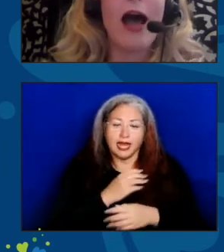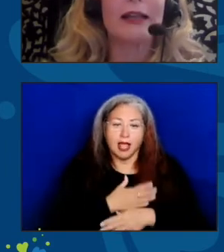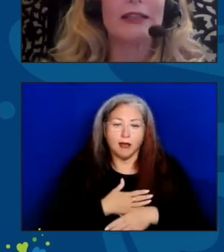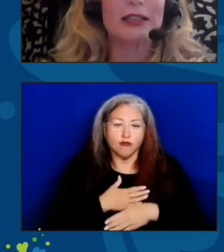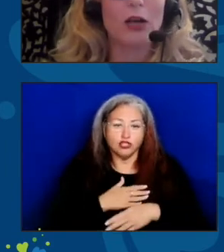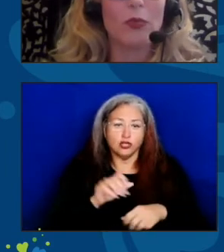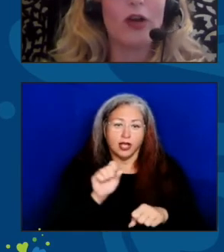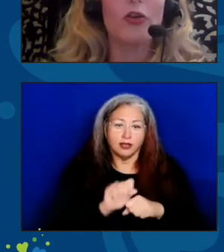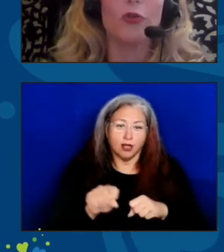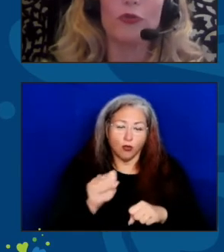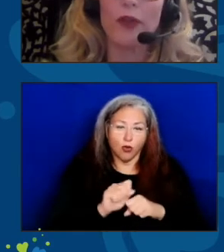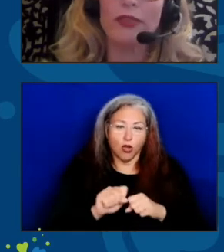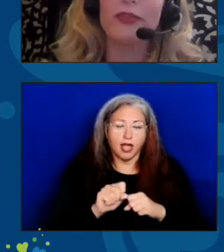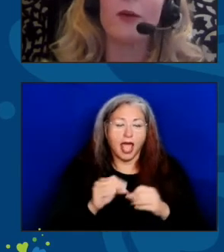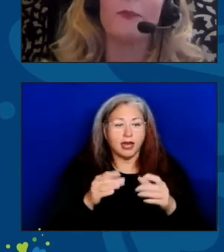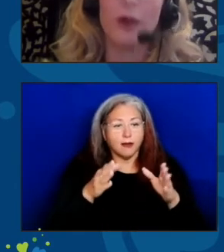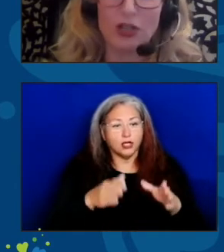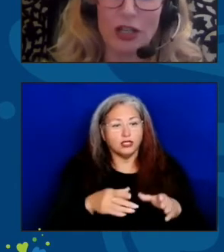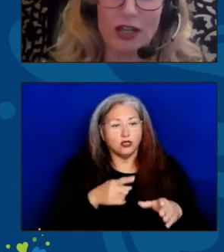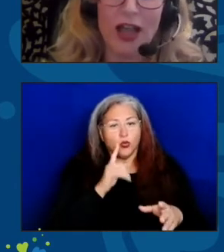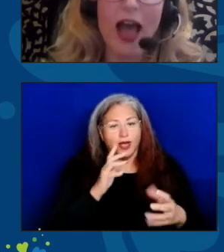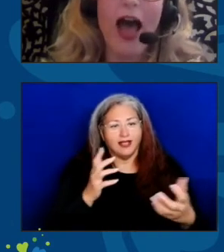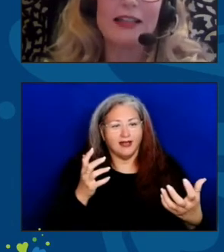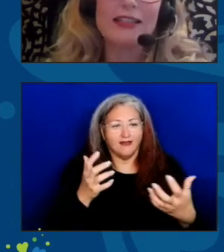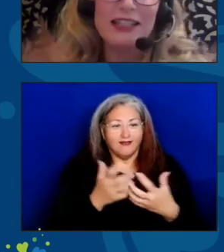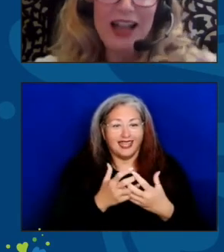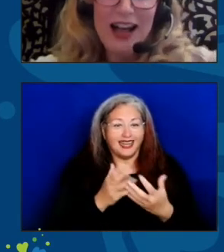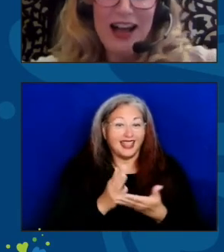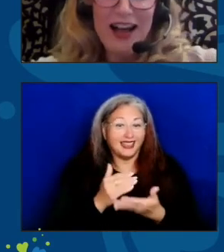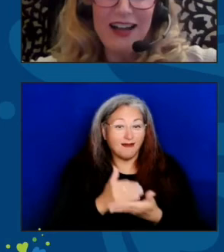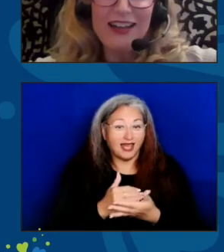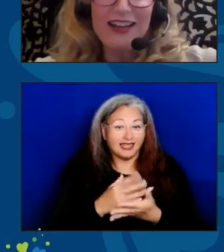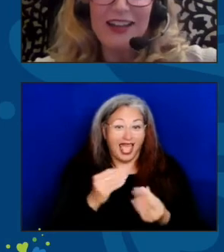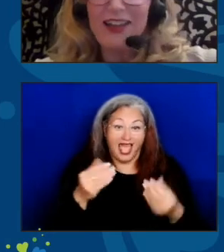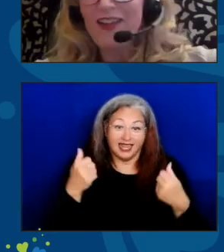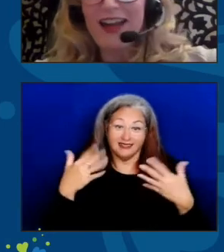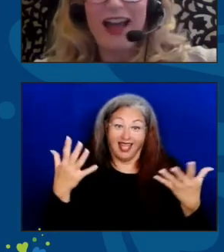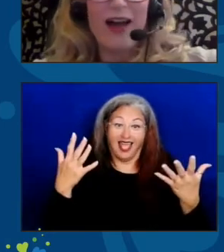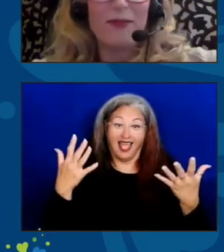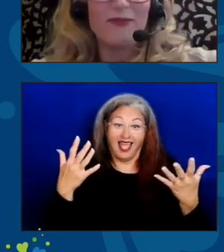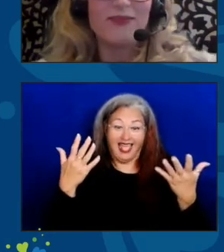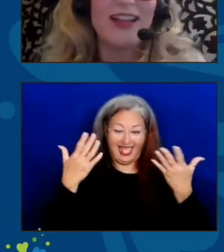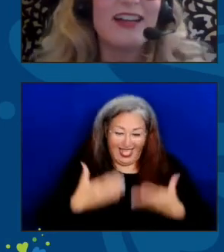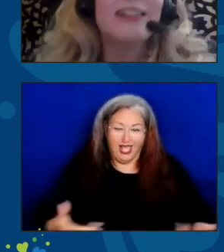and someone who fit the budget. And ta-da, here I am!